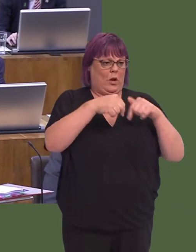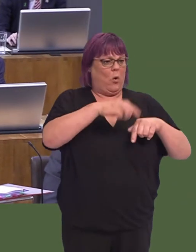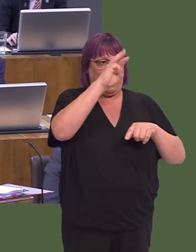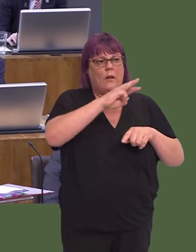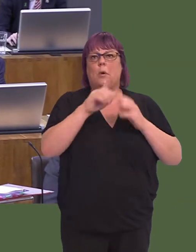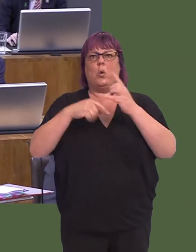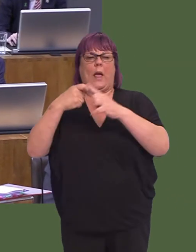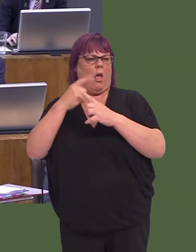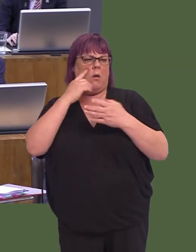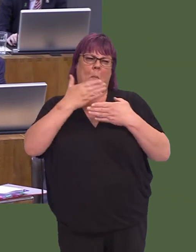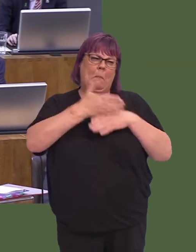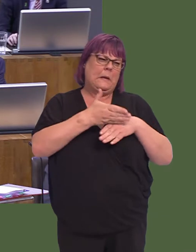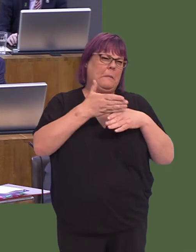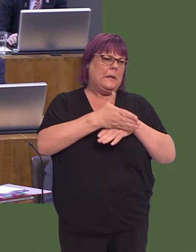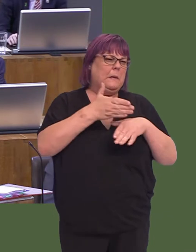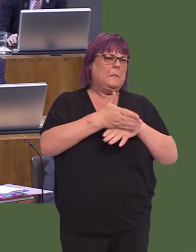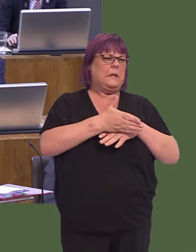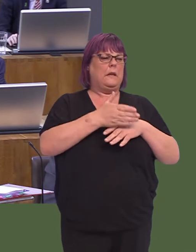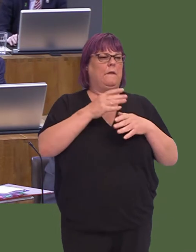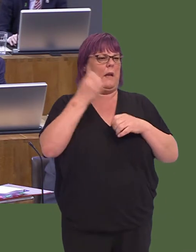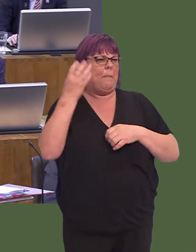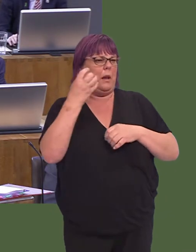March 2018 was, I think I'm right in saying, the busiest month ever for the ambulance service.